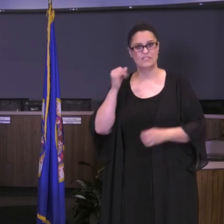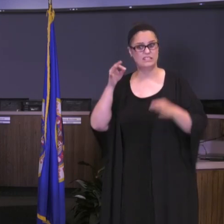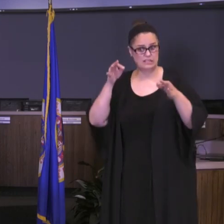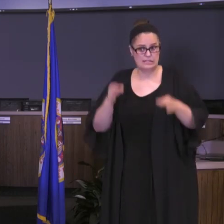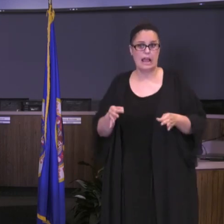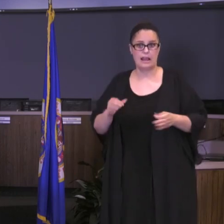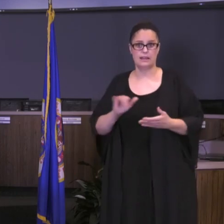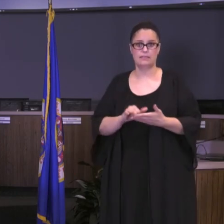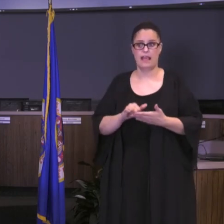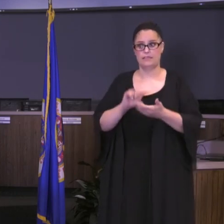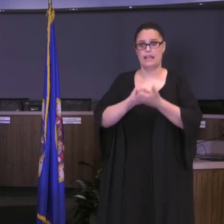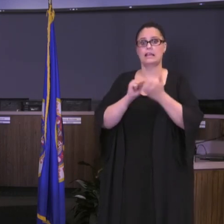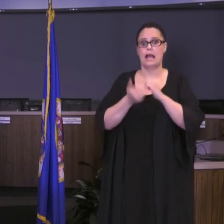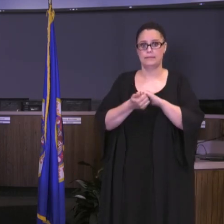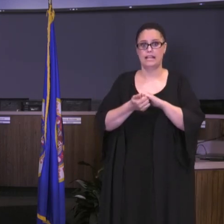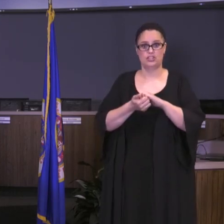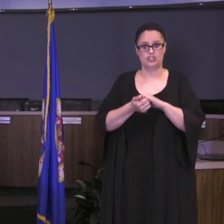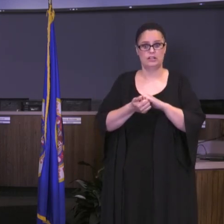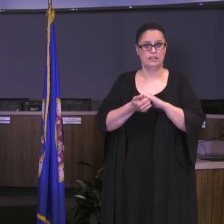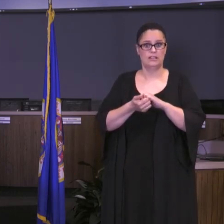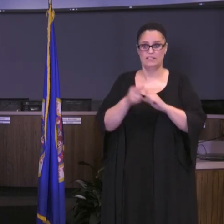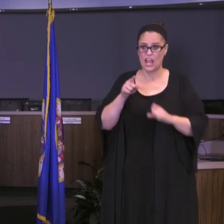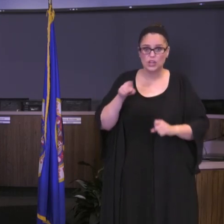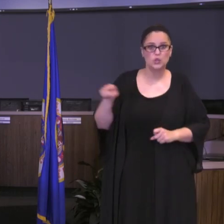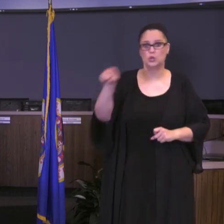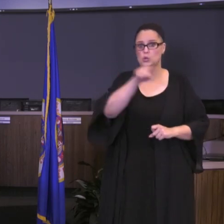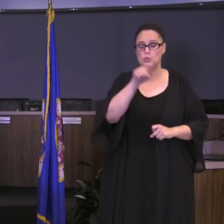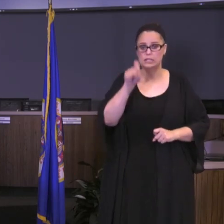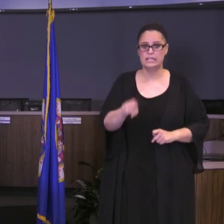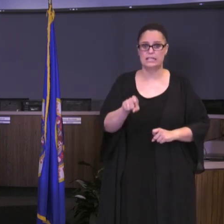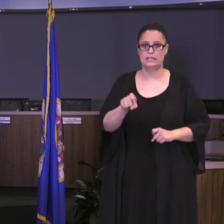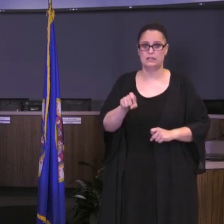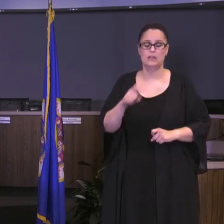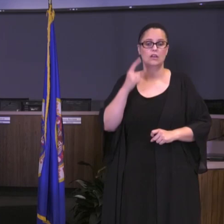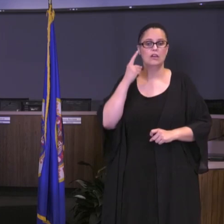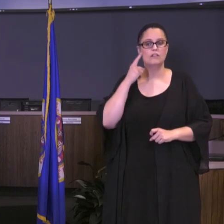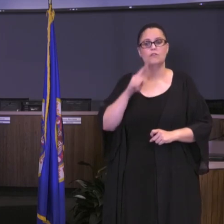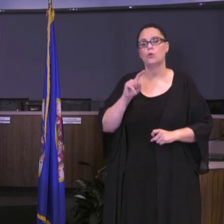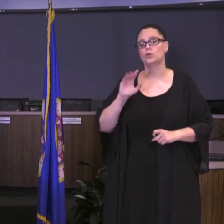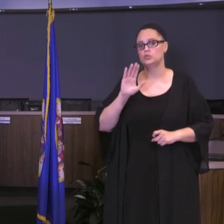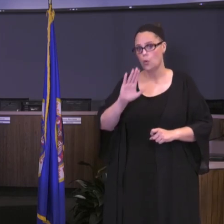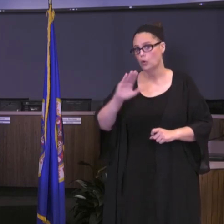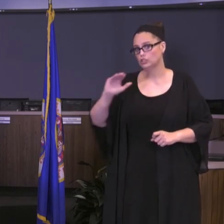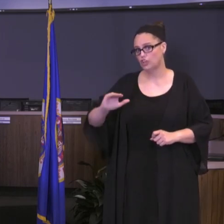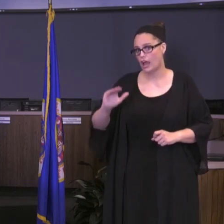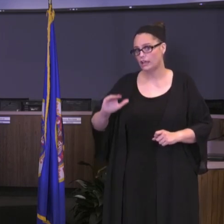the accommodation you need for your child to thrive in Saint Paul Public Schools, and for that matter, to be safe in